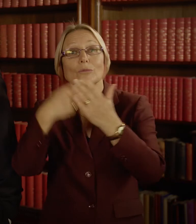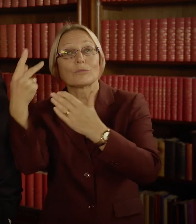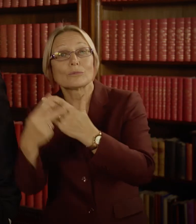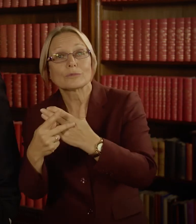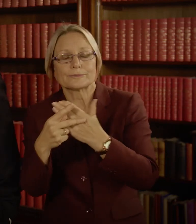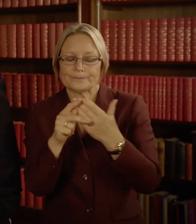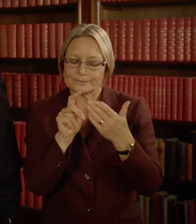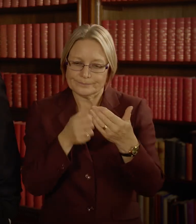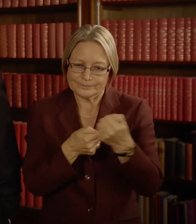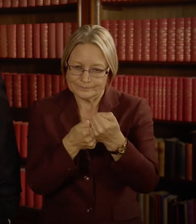and projects.